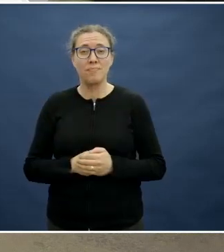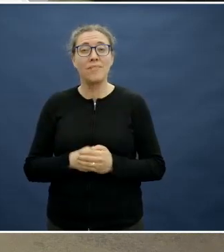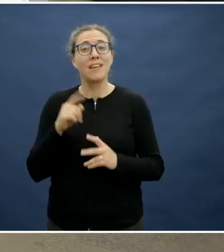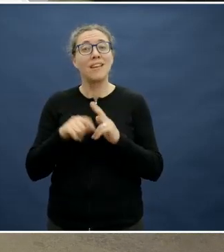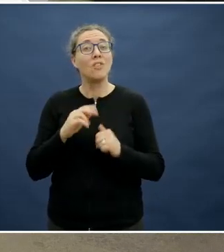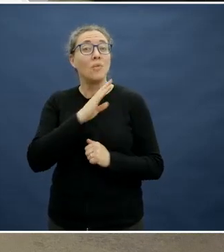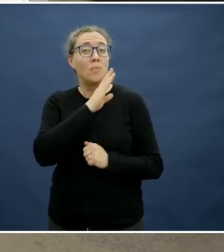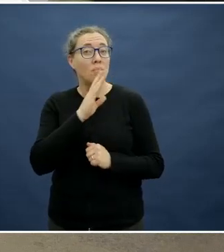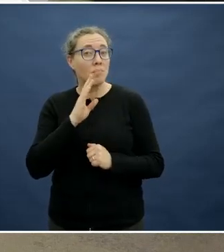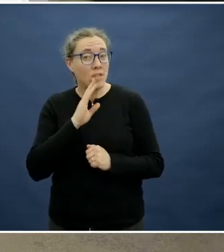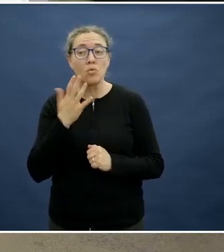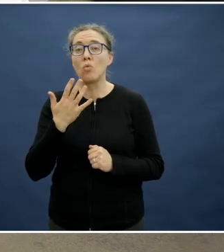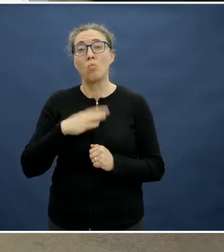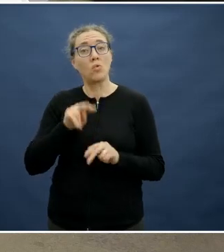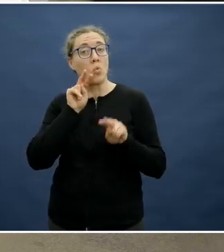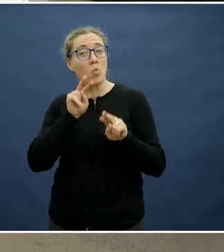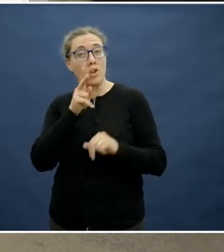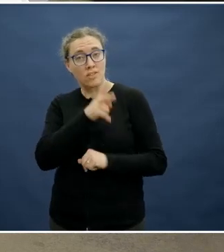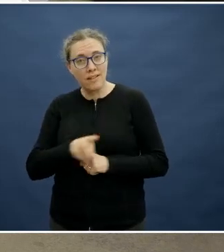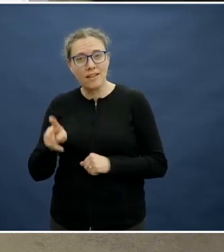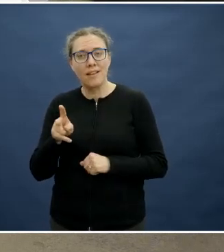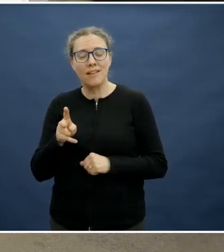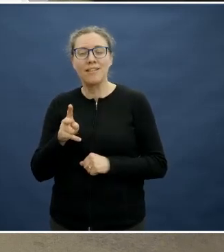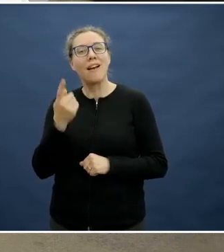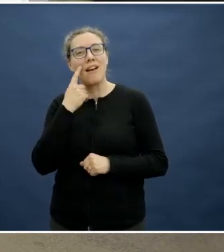tonight's session online through our Flinders website.